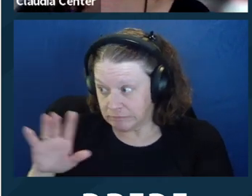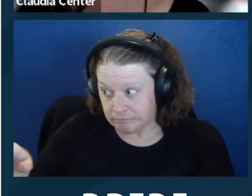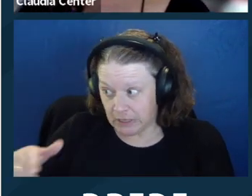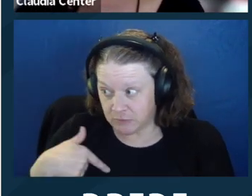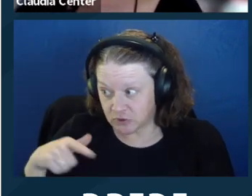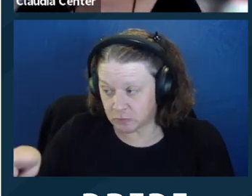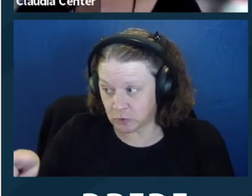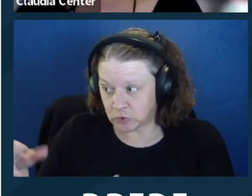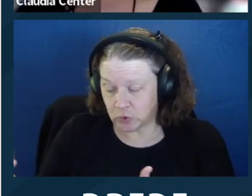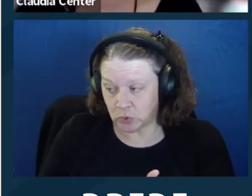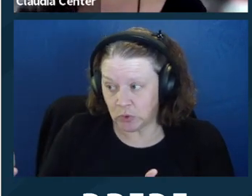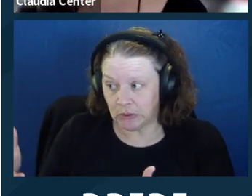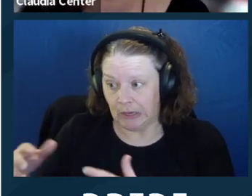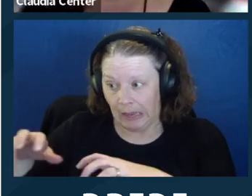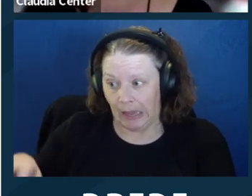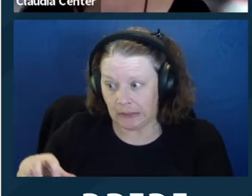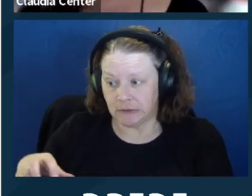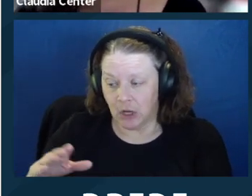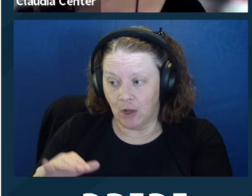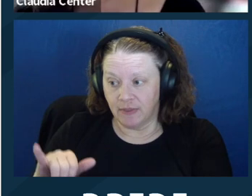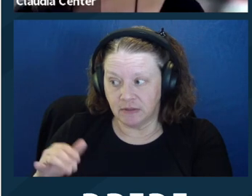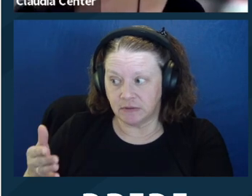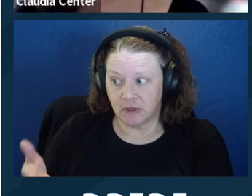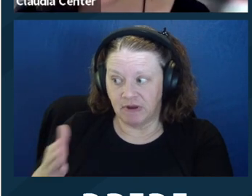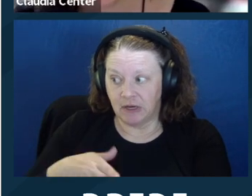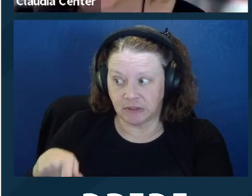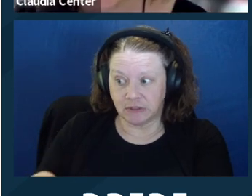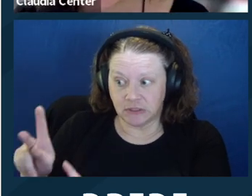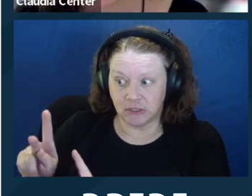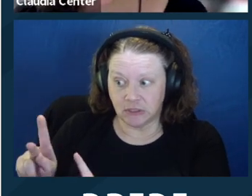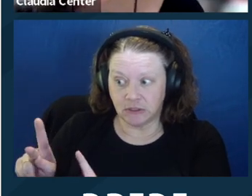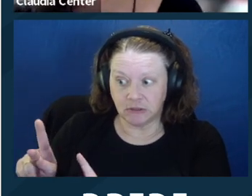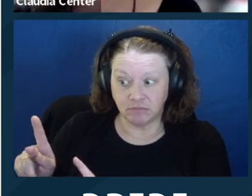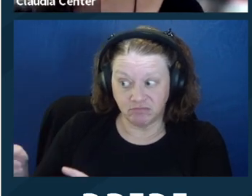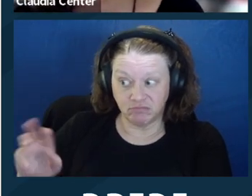go back to the client and say hey, I'm about to act on this advanced consent, seems really